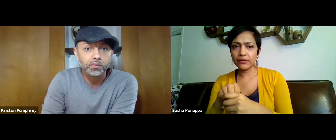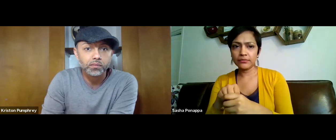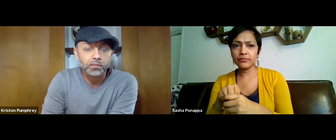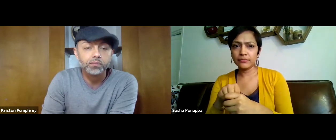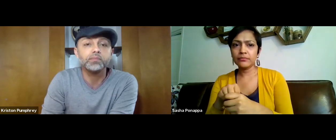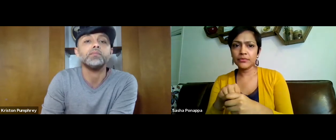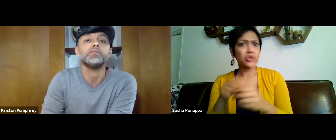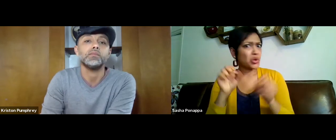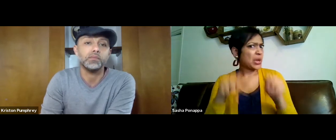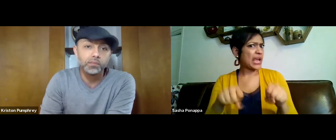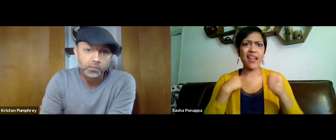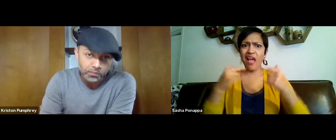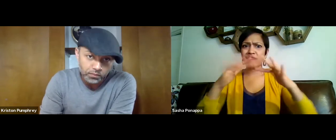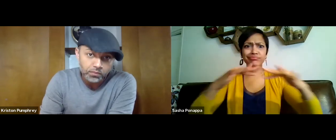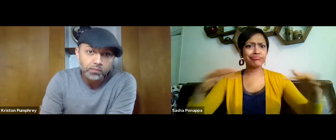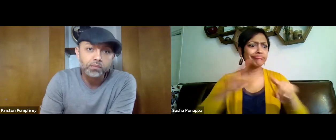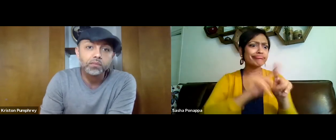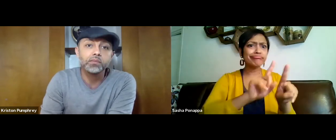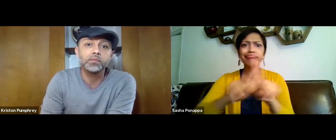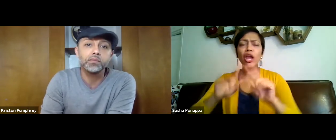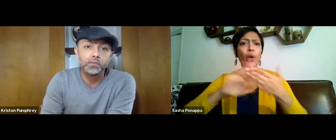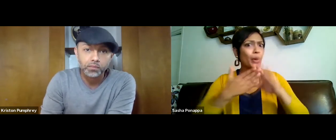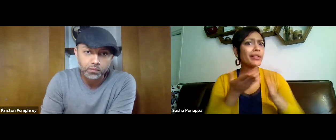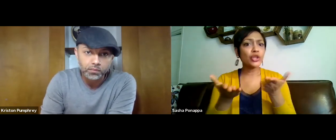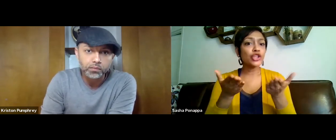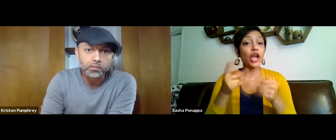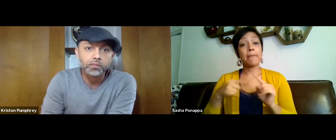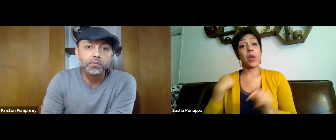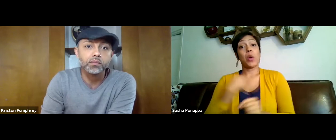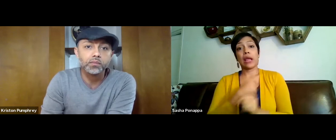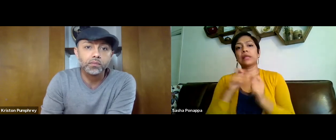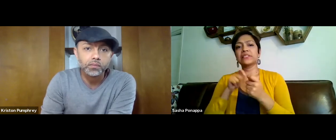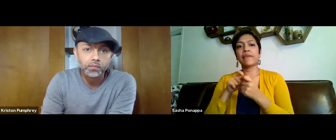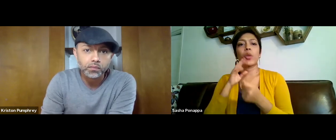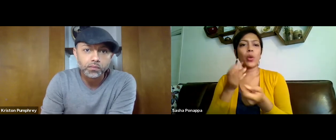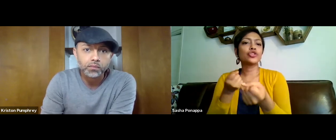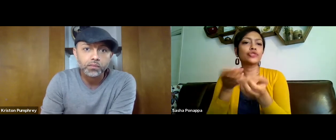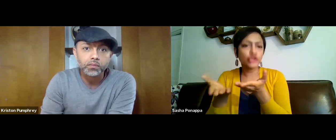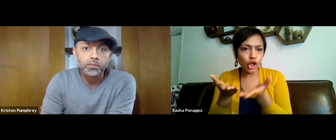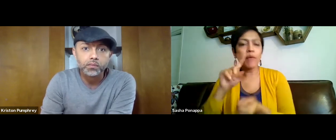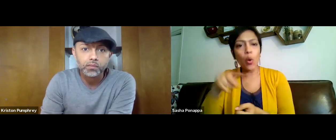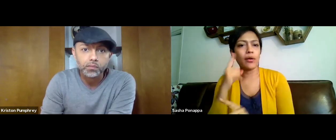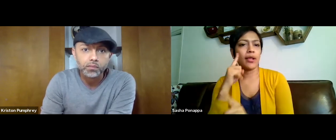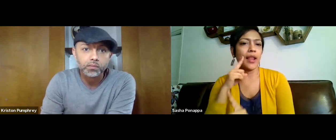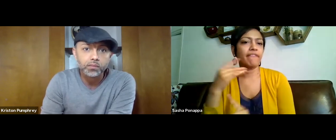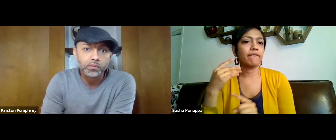we will sponsor only those specific individuals. There's all sorts of different community services,